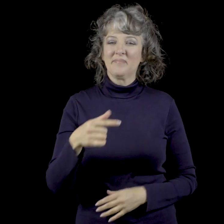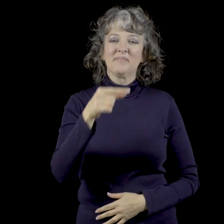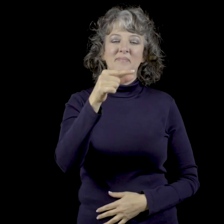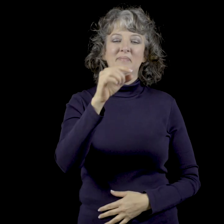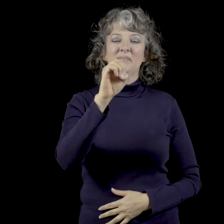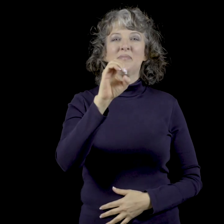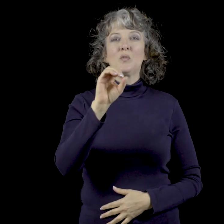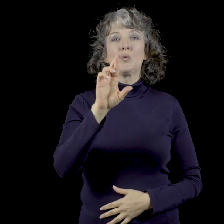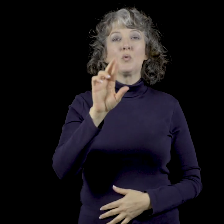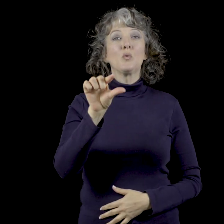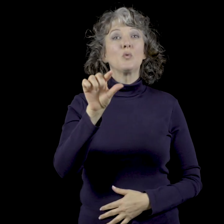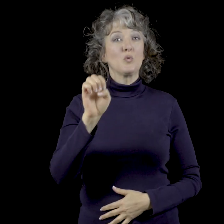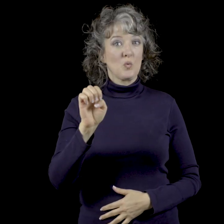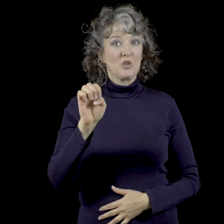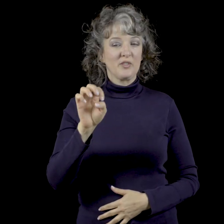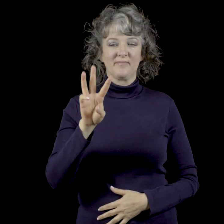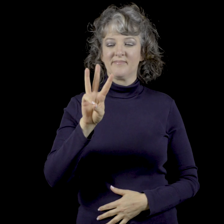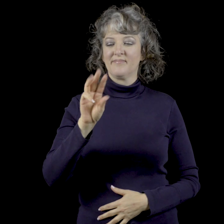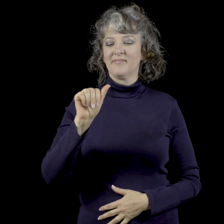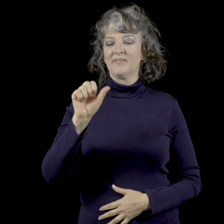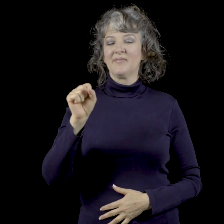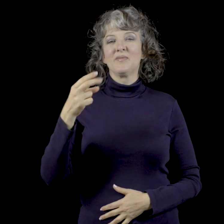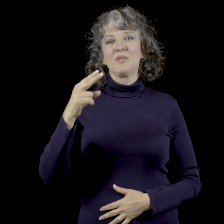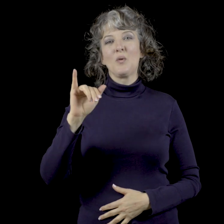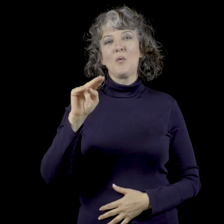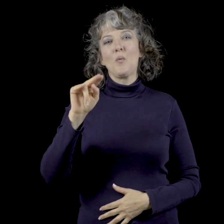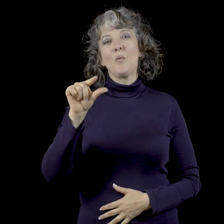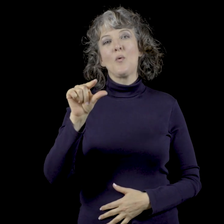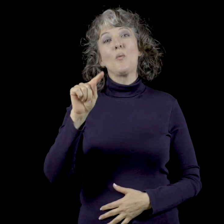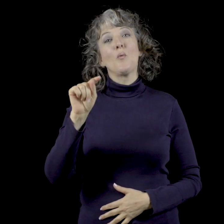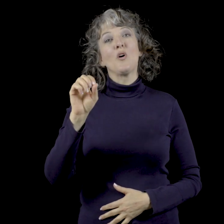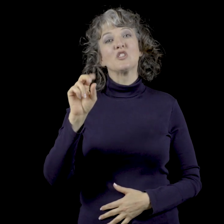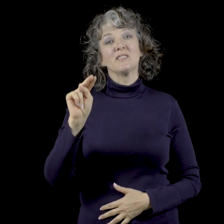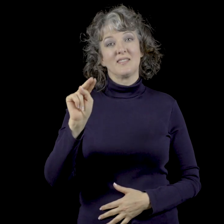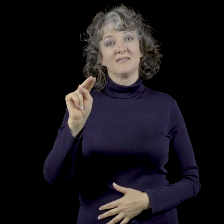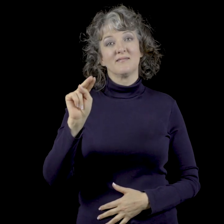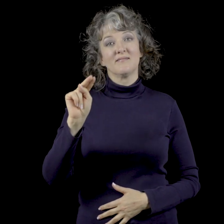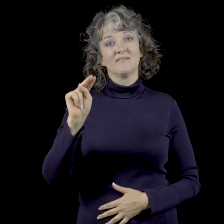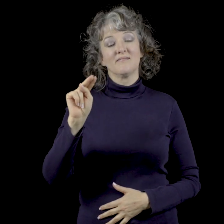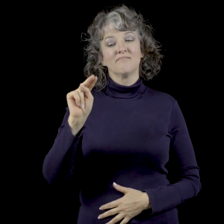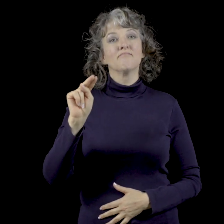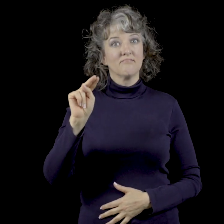G-E-O-R-G-E W-A-S-H-I-N-G-T-O-N